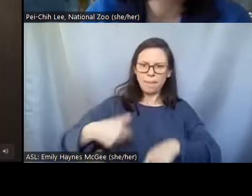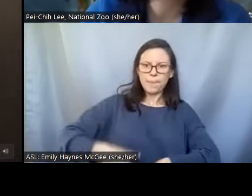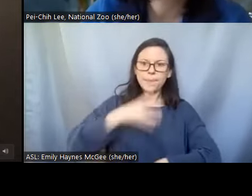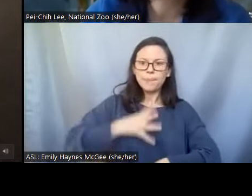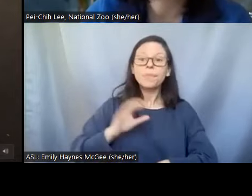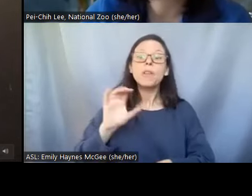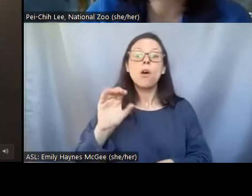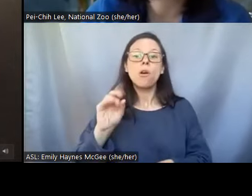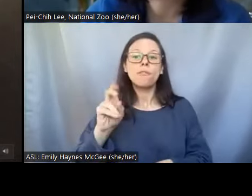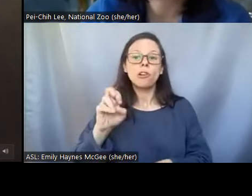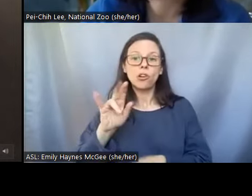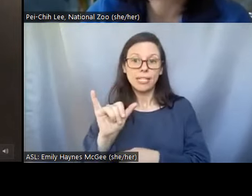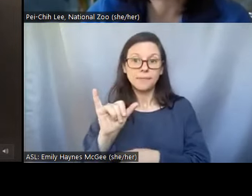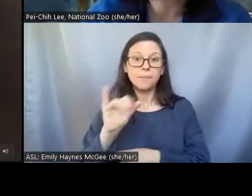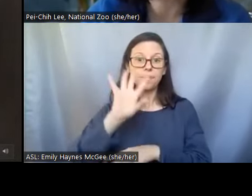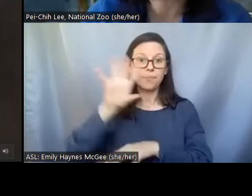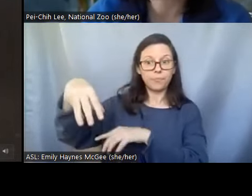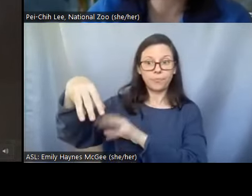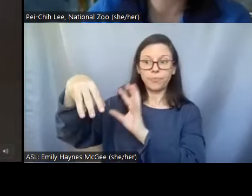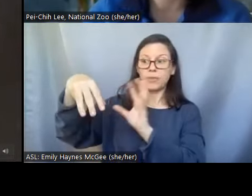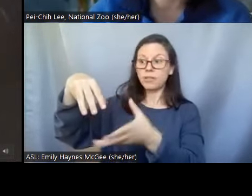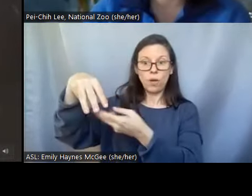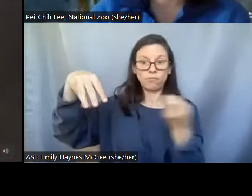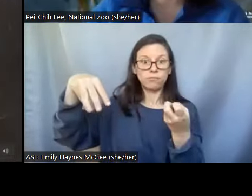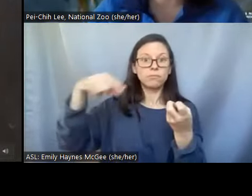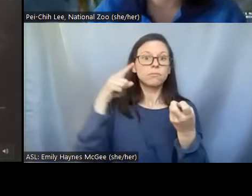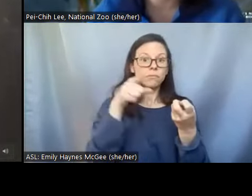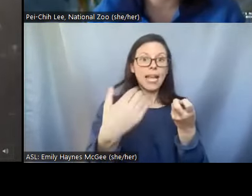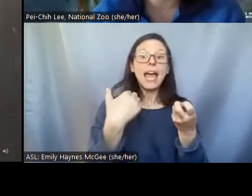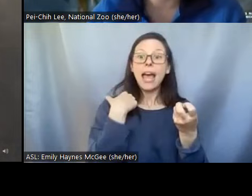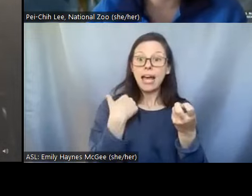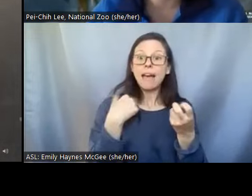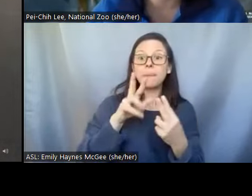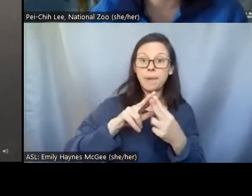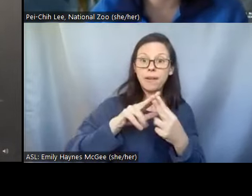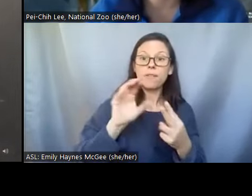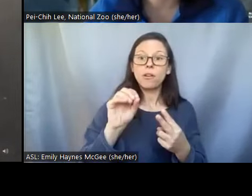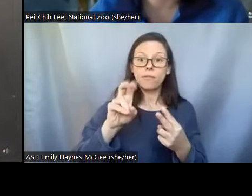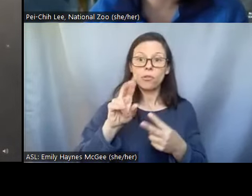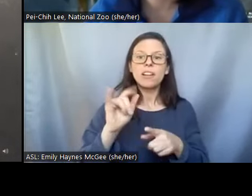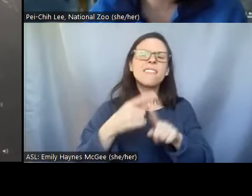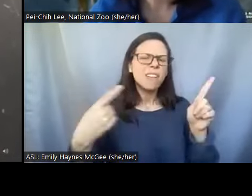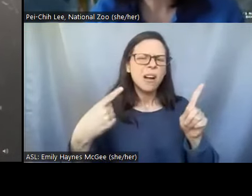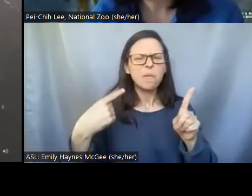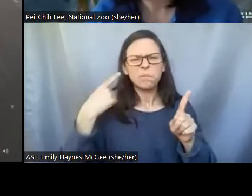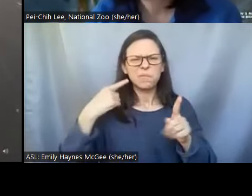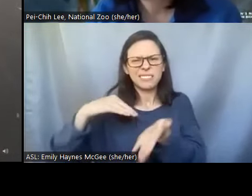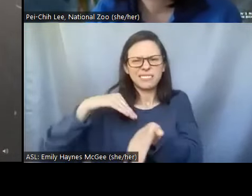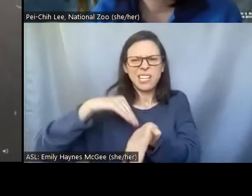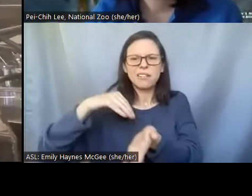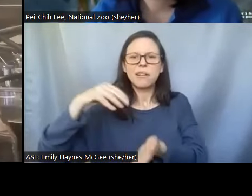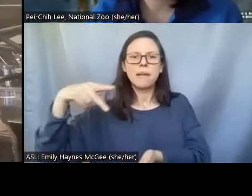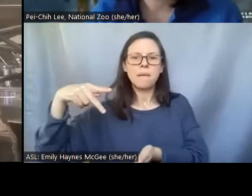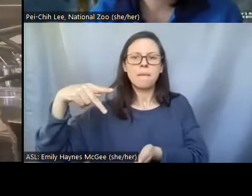and this is a pair of ovaries that I received from our pathologist in the zoo. >>Shellie: Wow so these are the